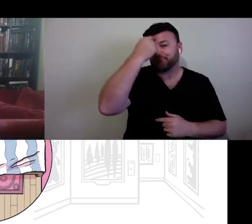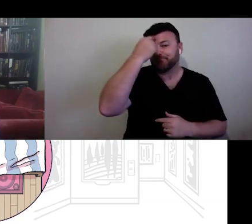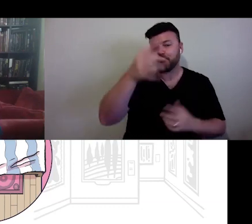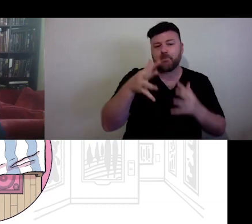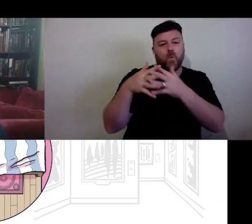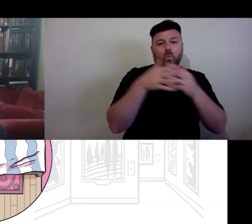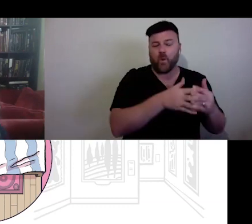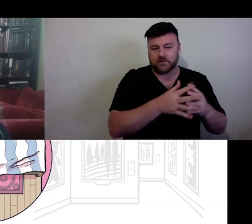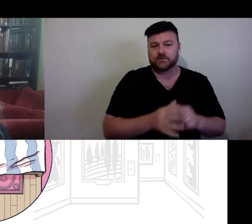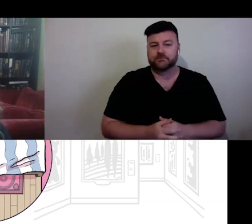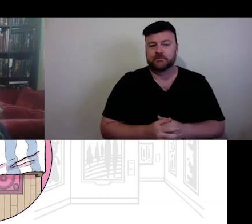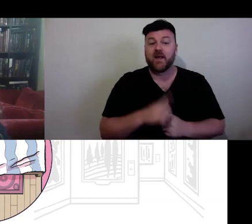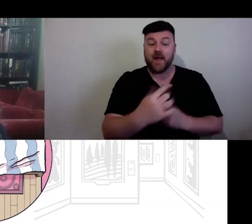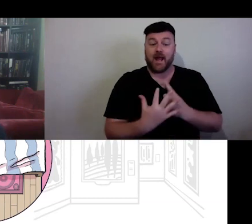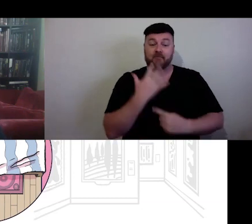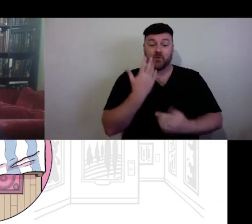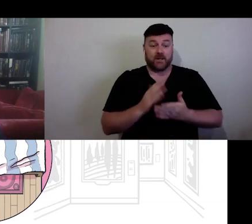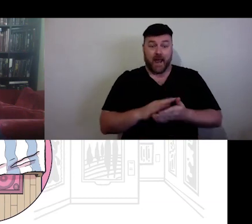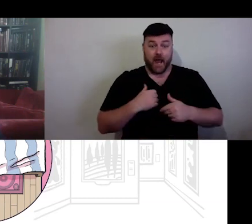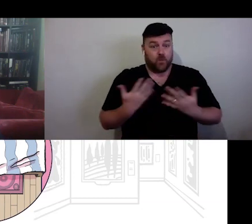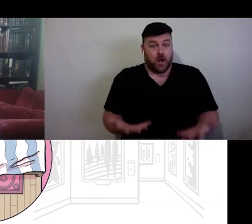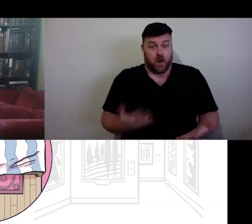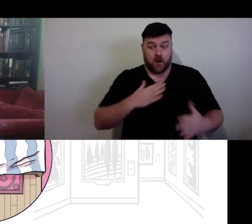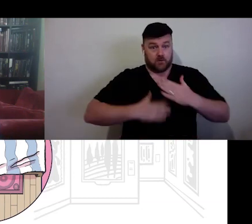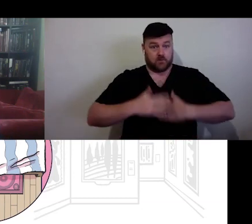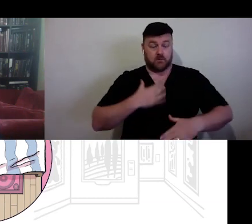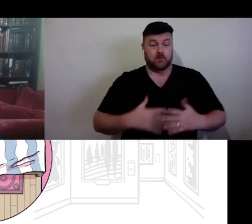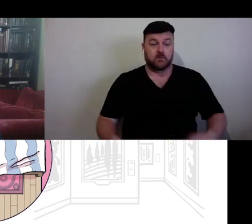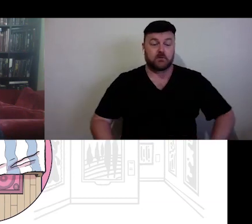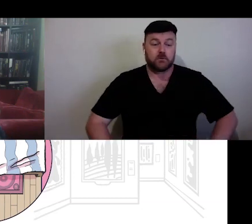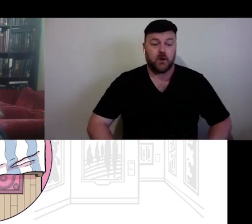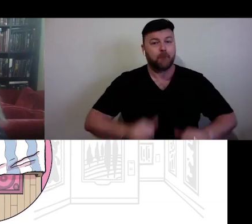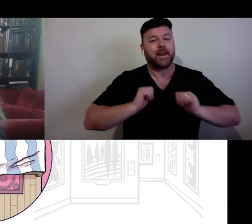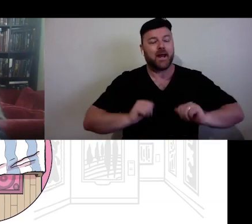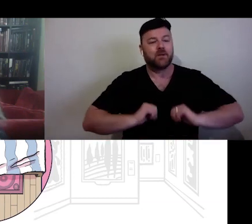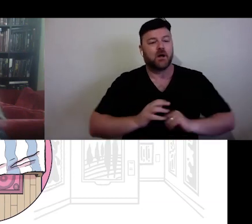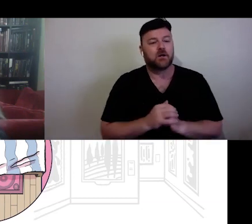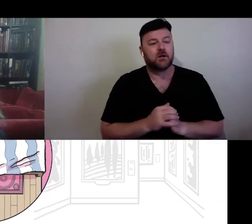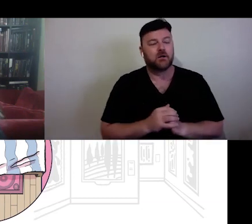influence on our way of being, even if you don't study it specifically, comes through in lots of different ways.